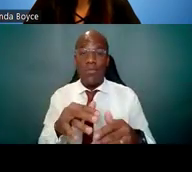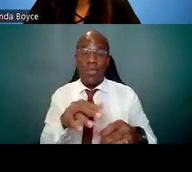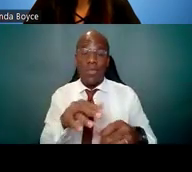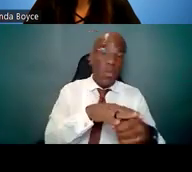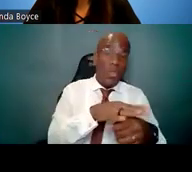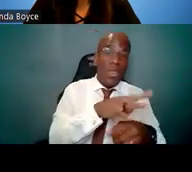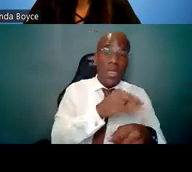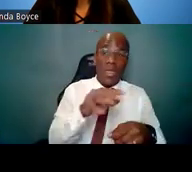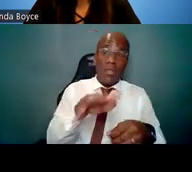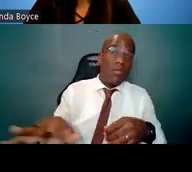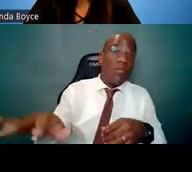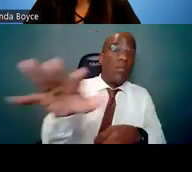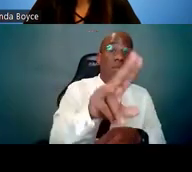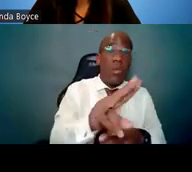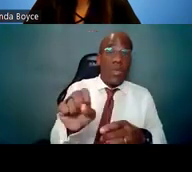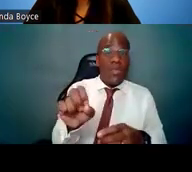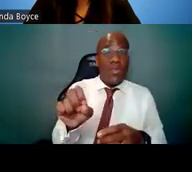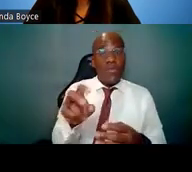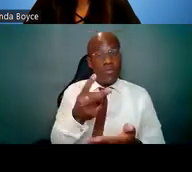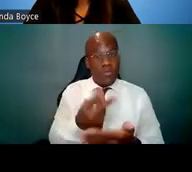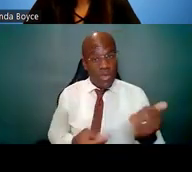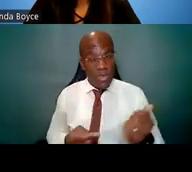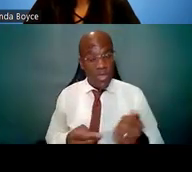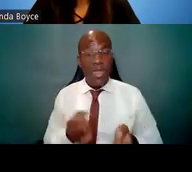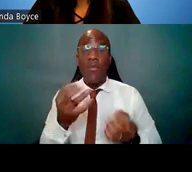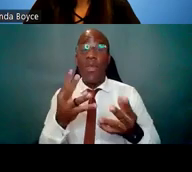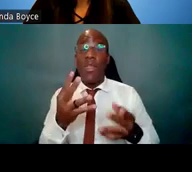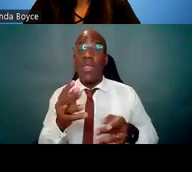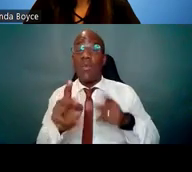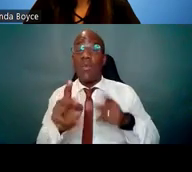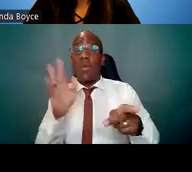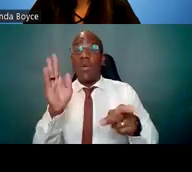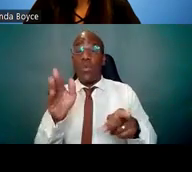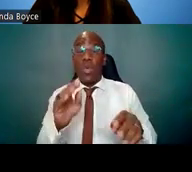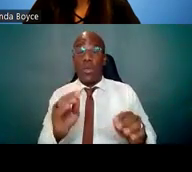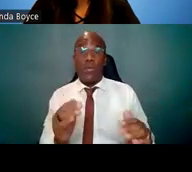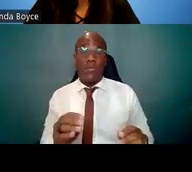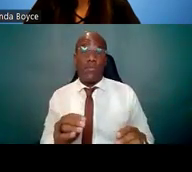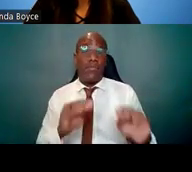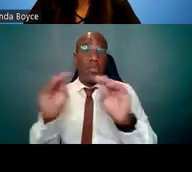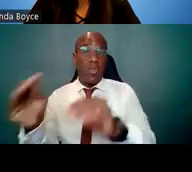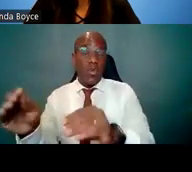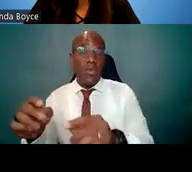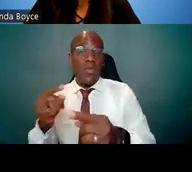to running their own labs or teaching, also include opportunities to train more junior scientists.